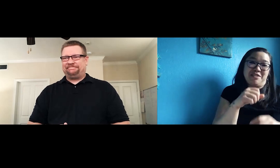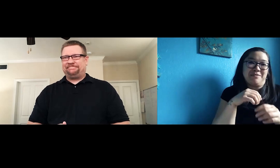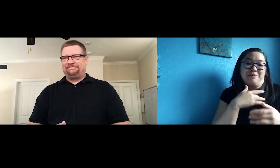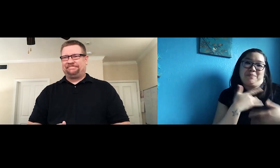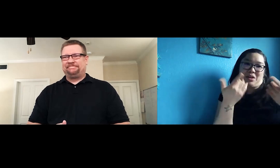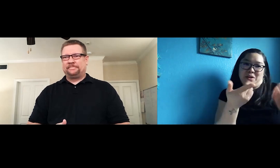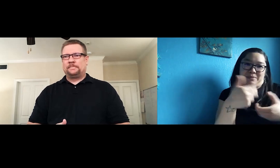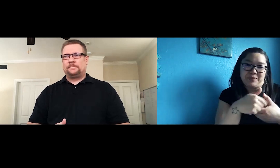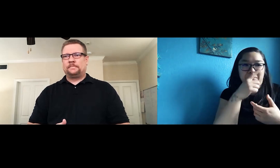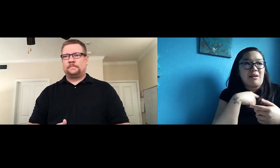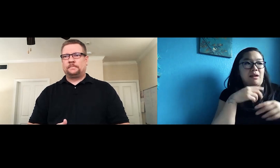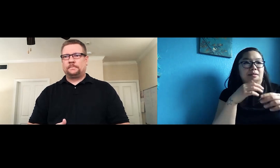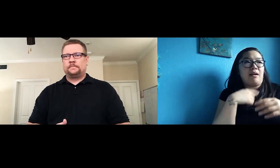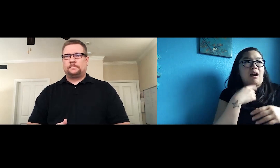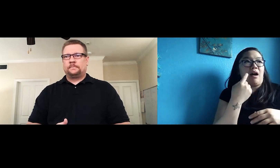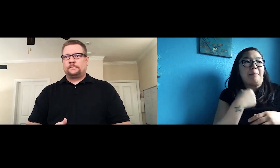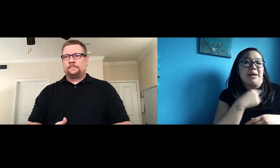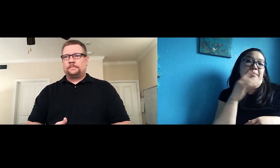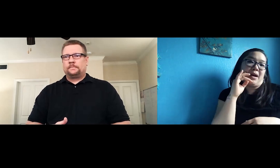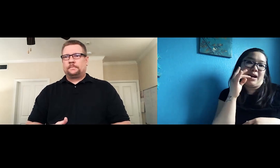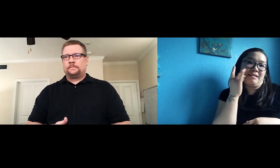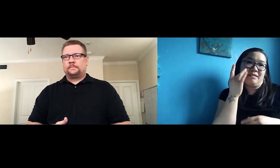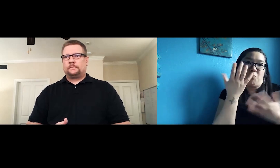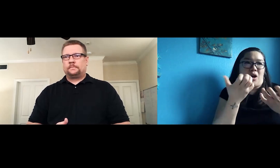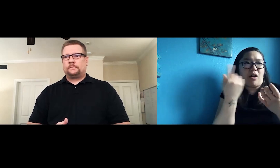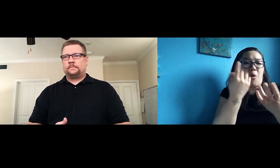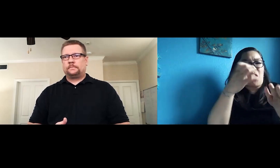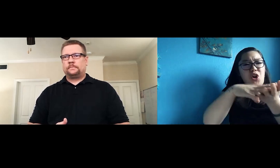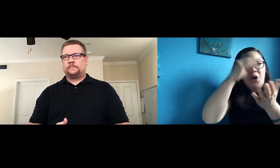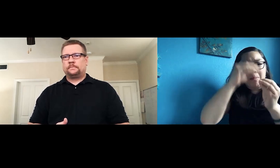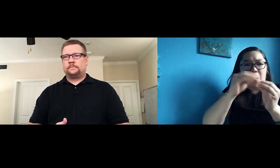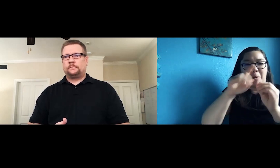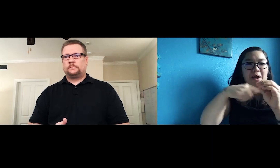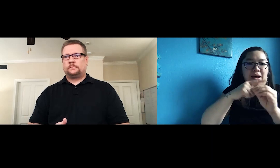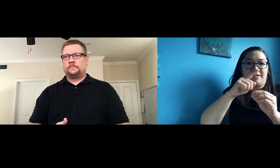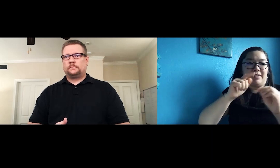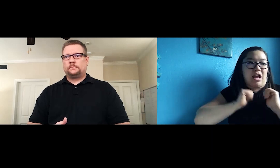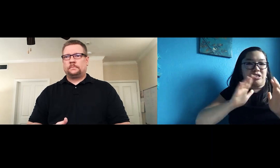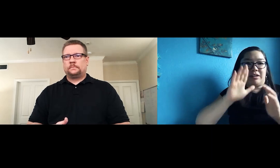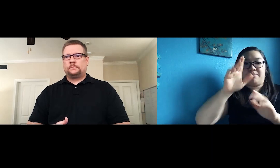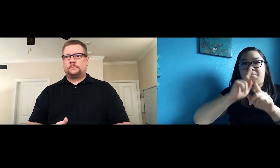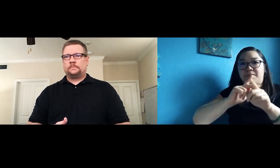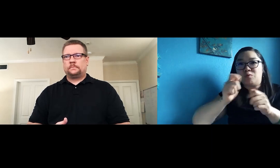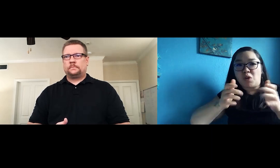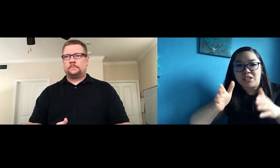Yes! I’m thrilled you’re here! Personally, I always want to learn more about actors,